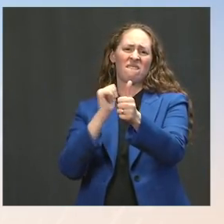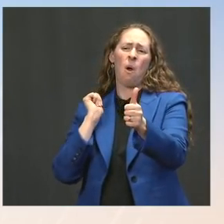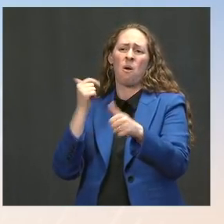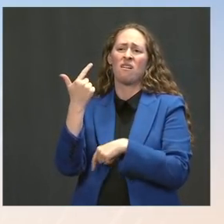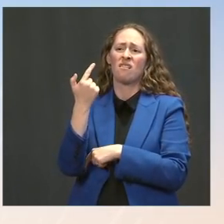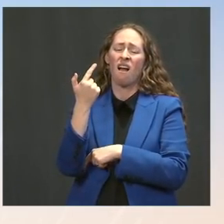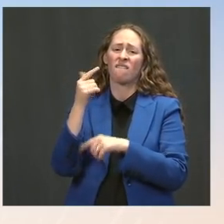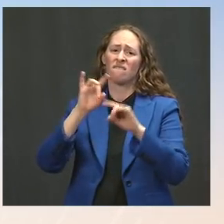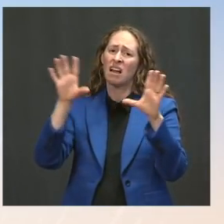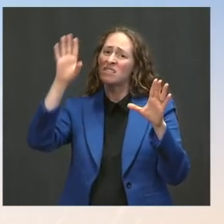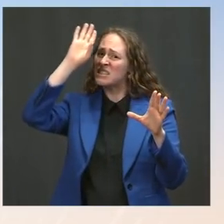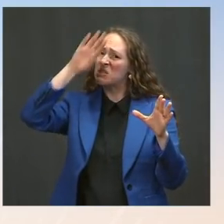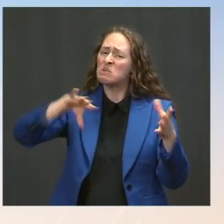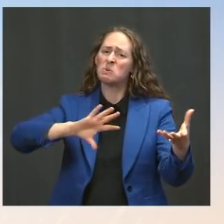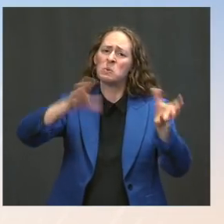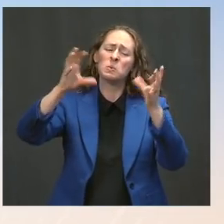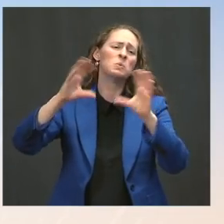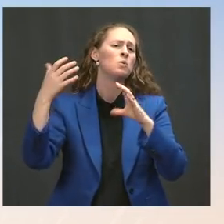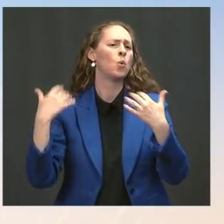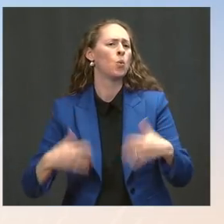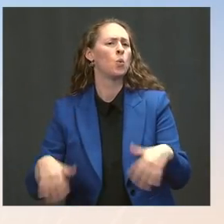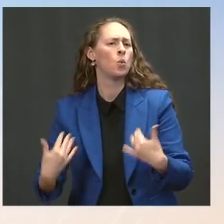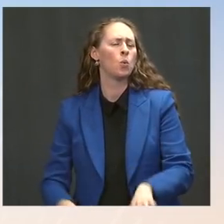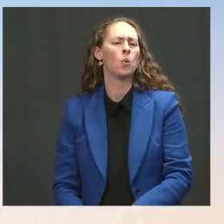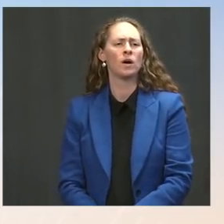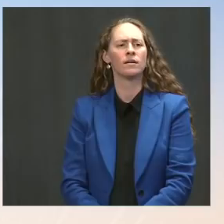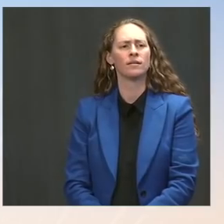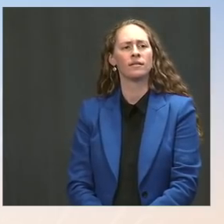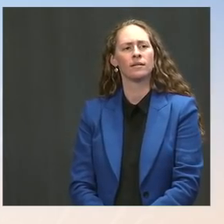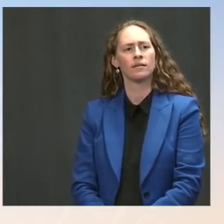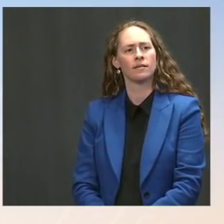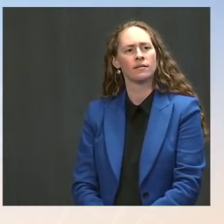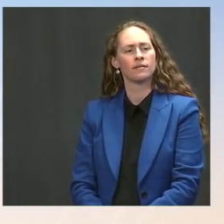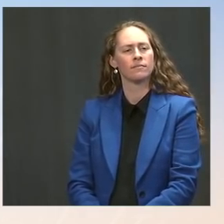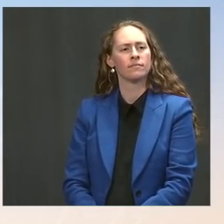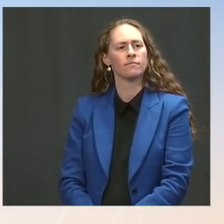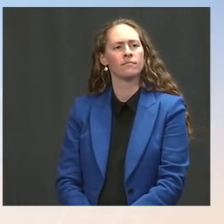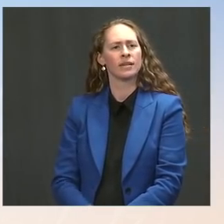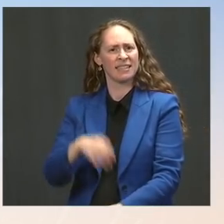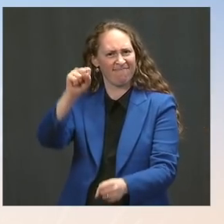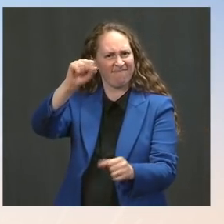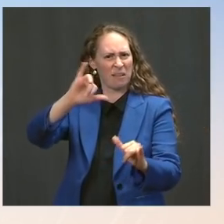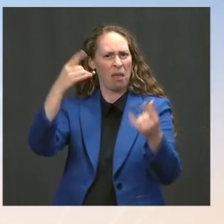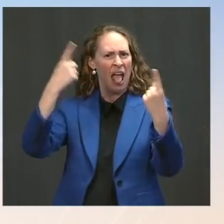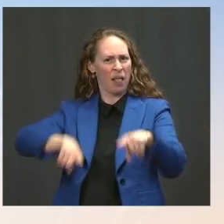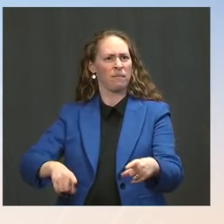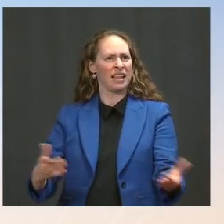last week, the Chief of Police blamed some of the crime on marijuana dealers. He said he knows that people know